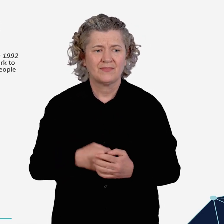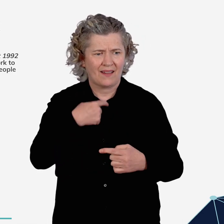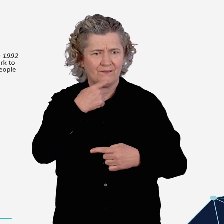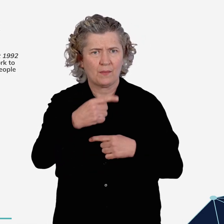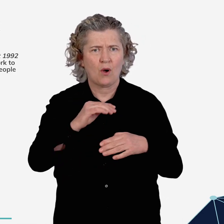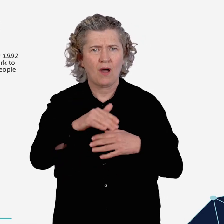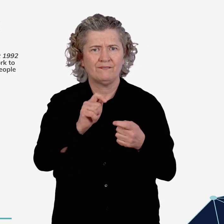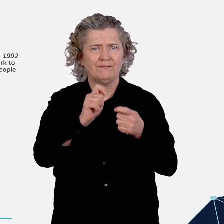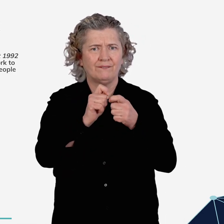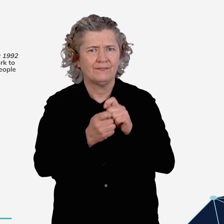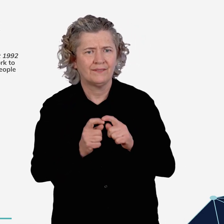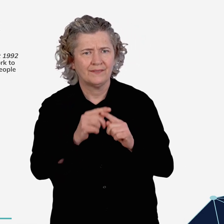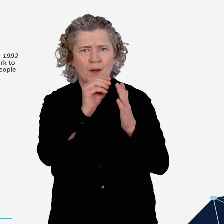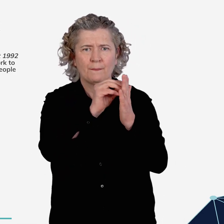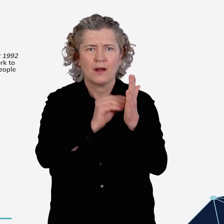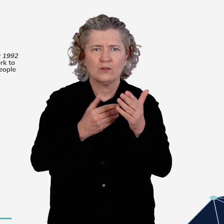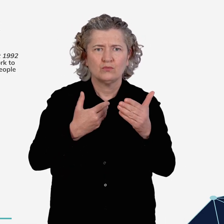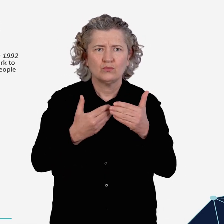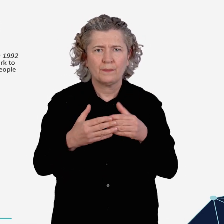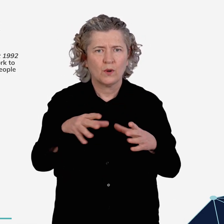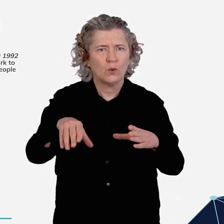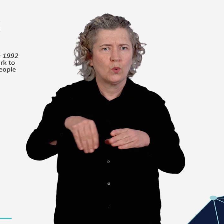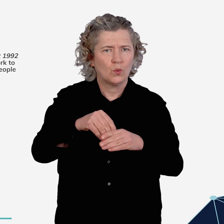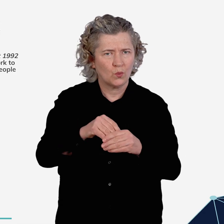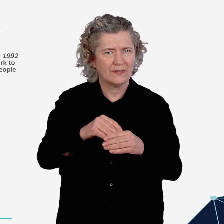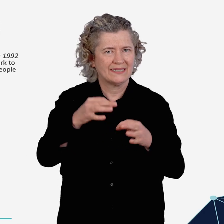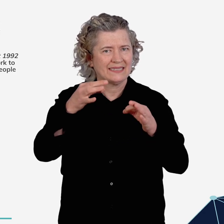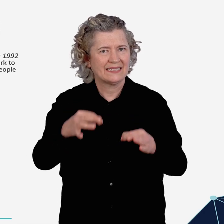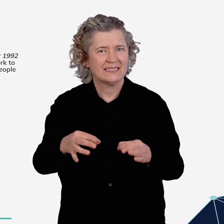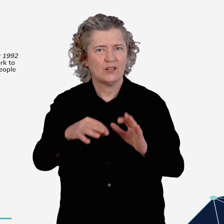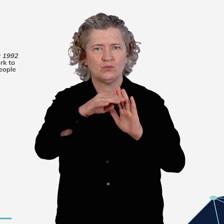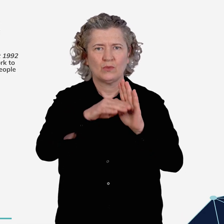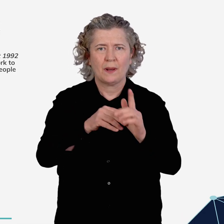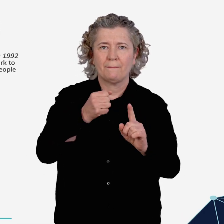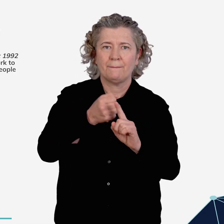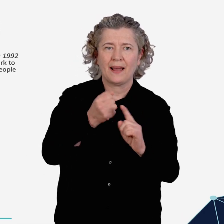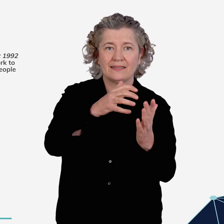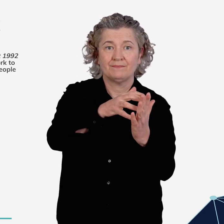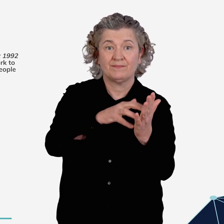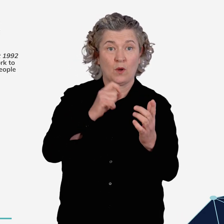Details of the reforms and implementation arrangements, including the Decision Regulation Impact Statement,